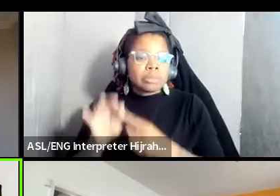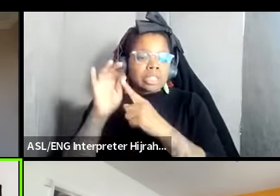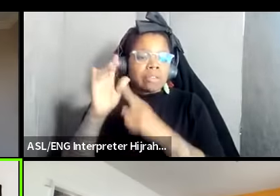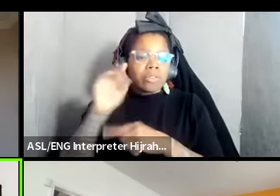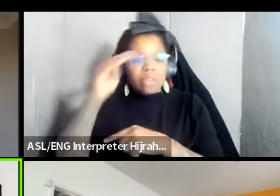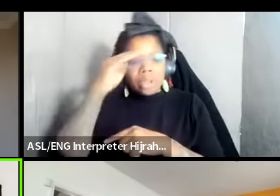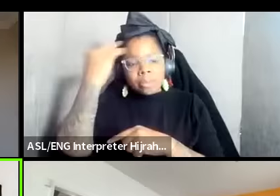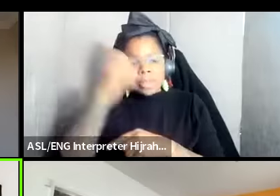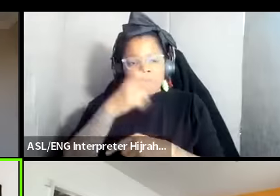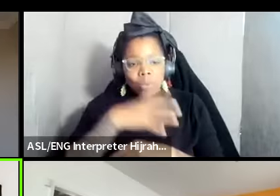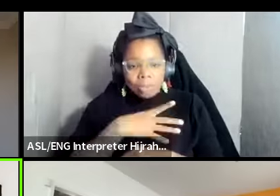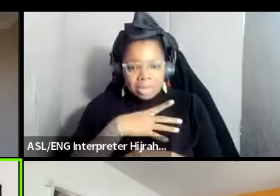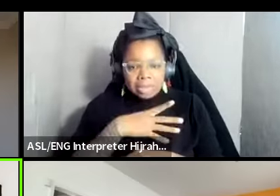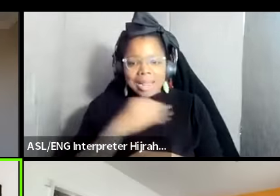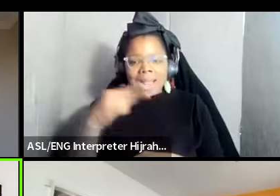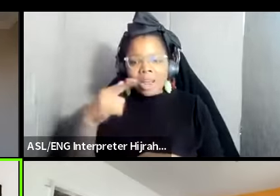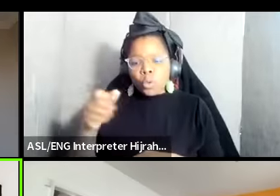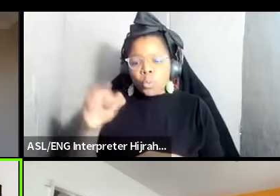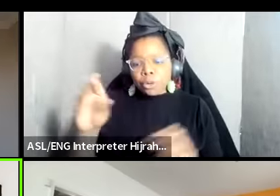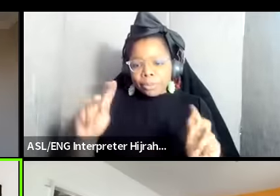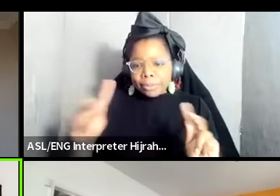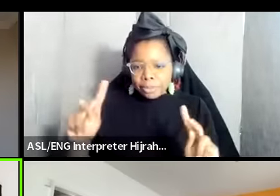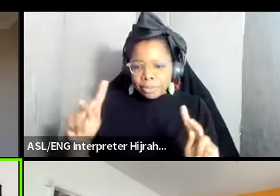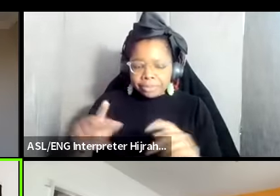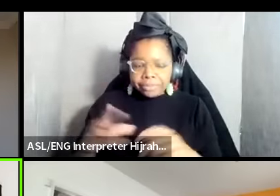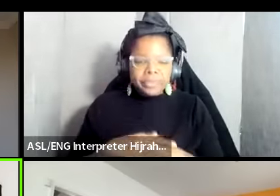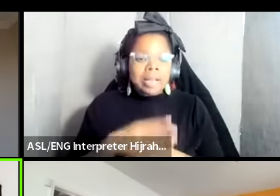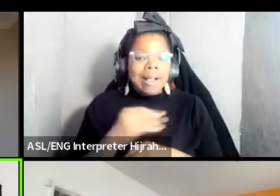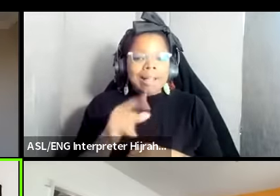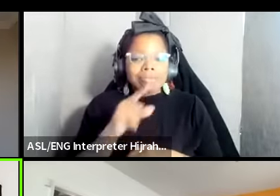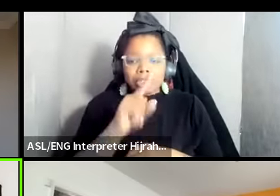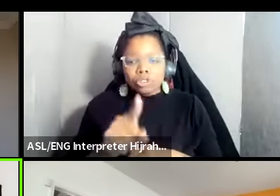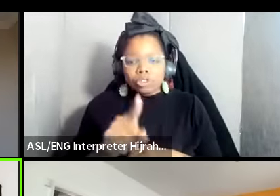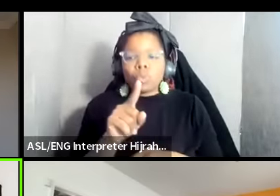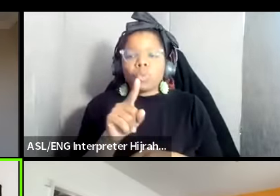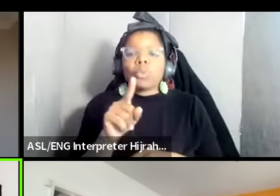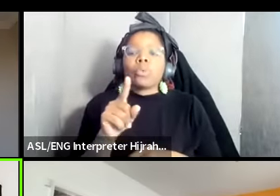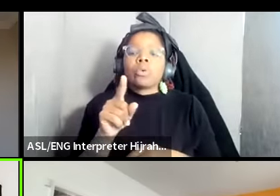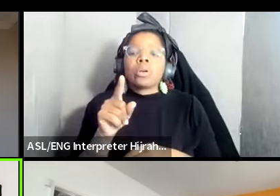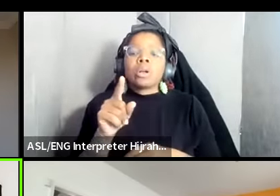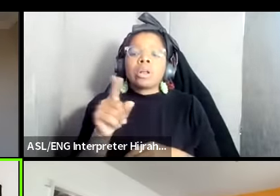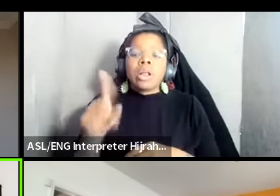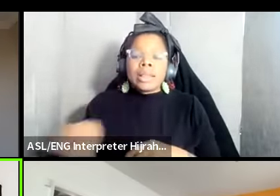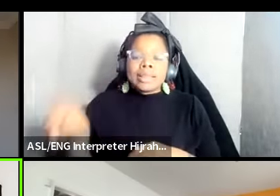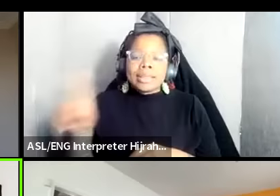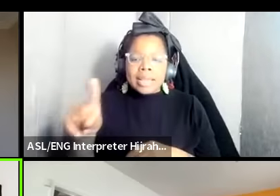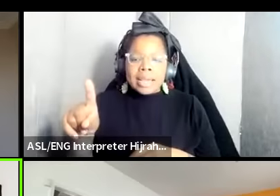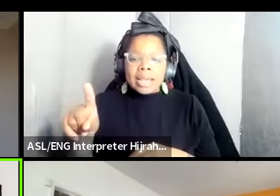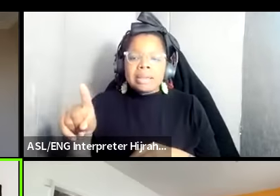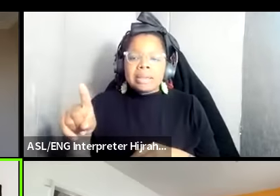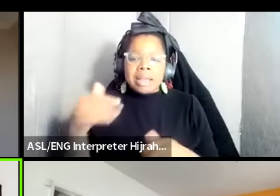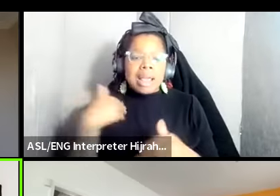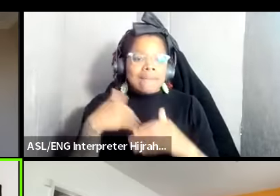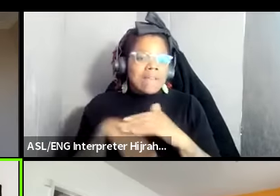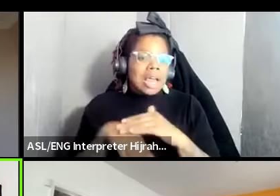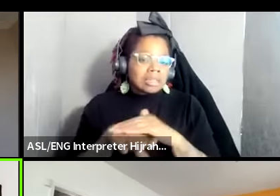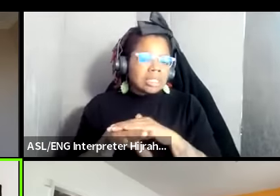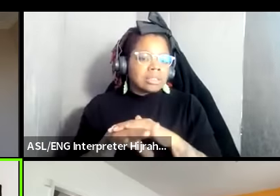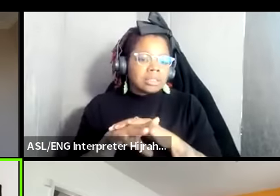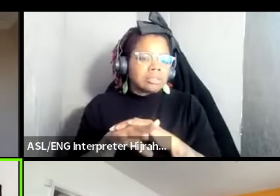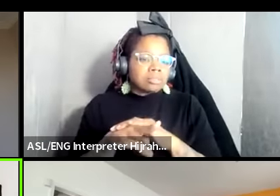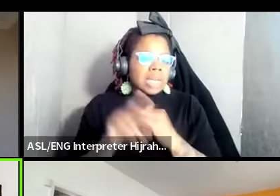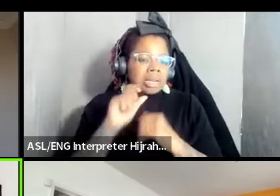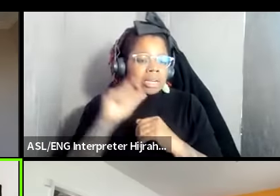women and queer folks and making sure that they are able to have access to not just health care